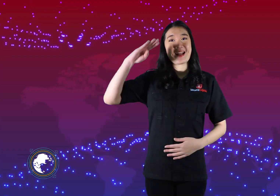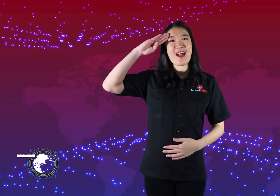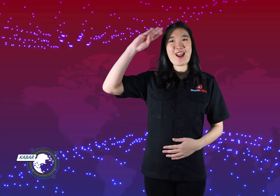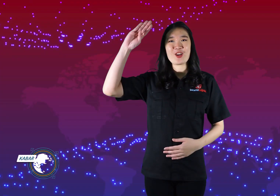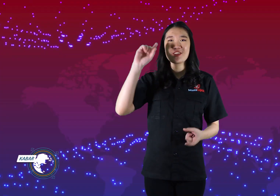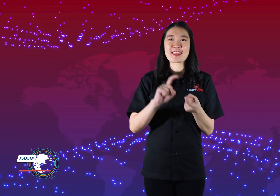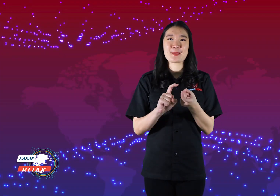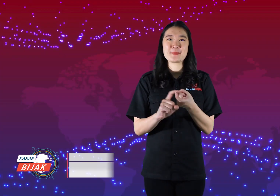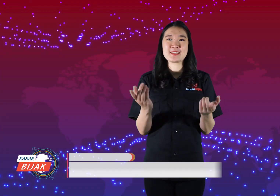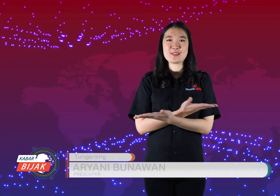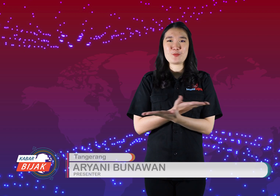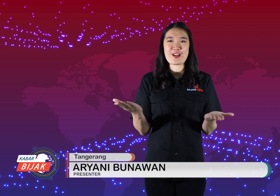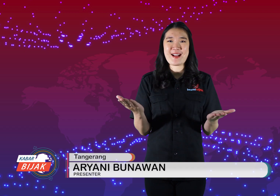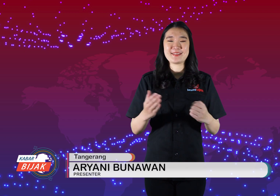Hello my everybody.